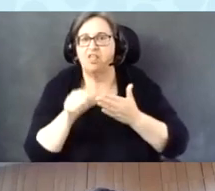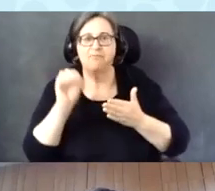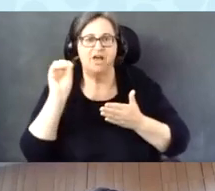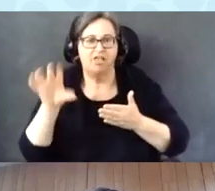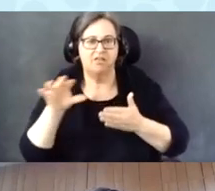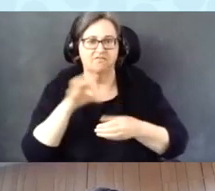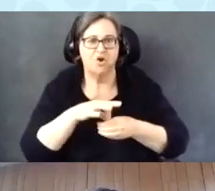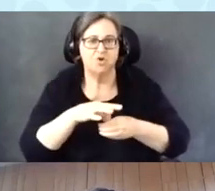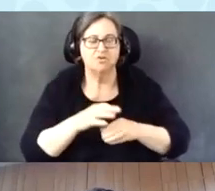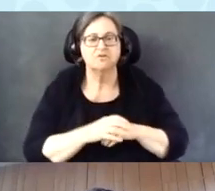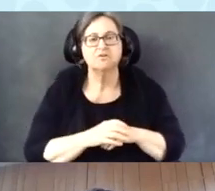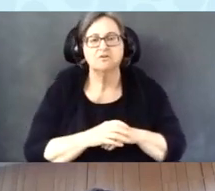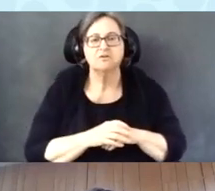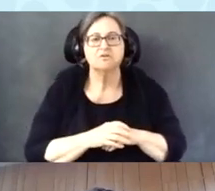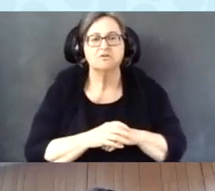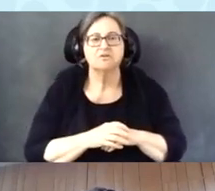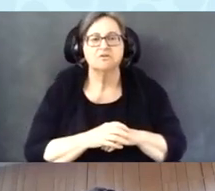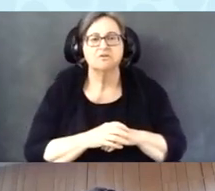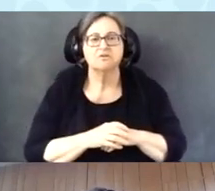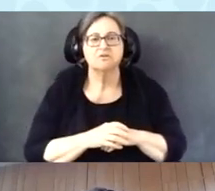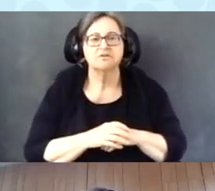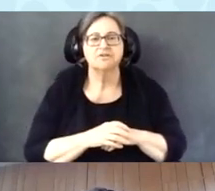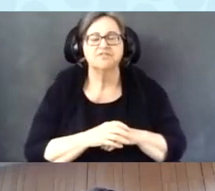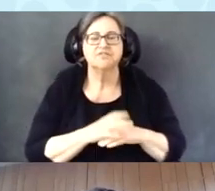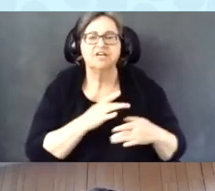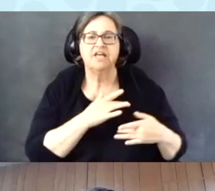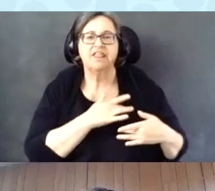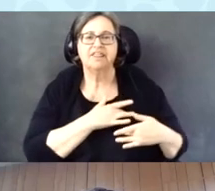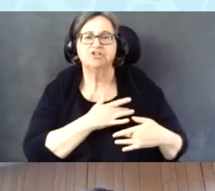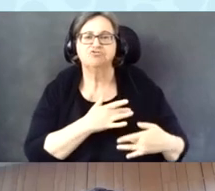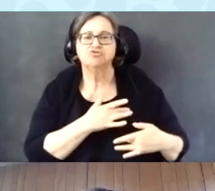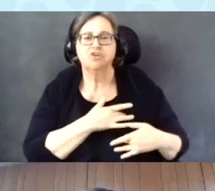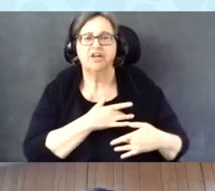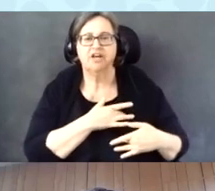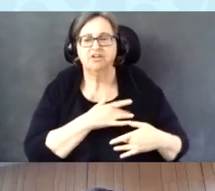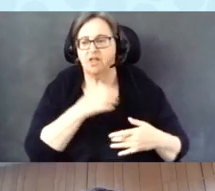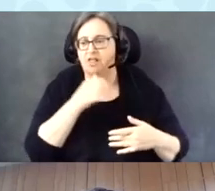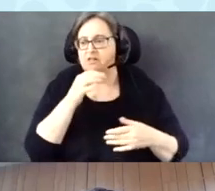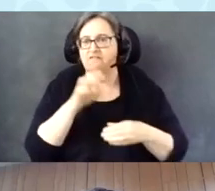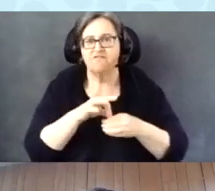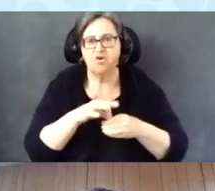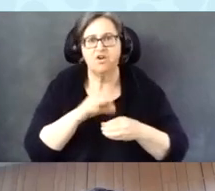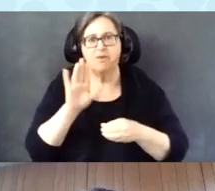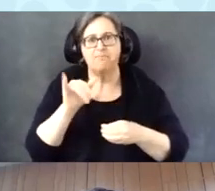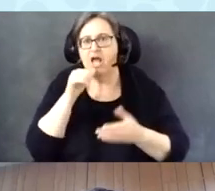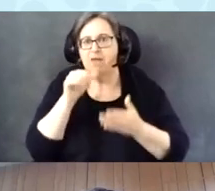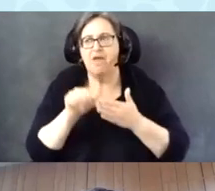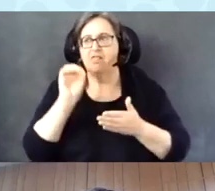And just a trend of voting by mail has become more popular over the years.